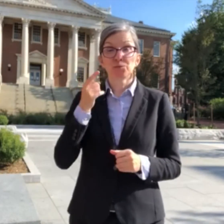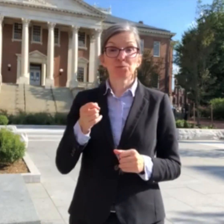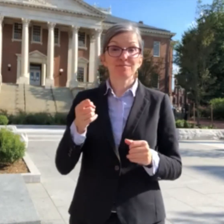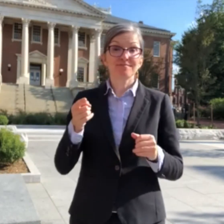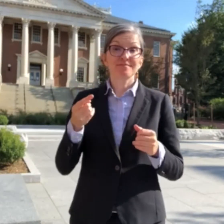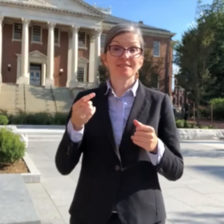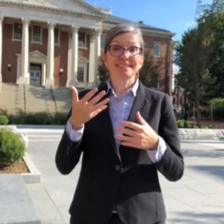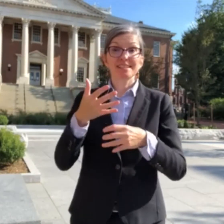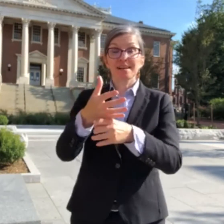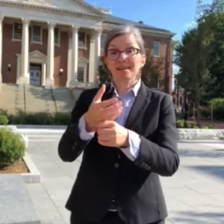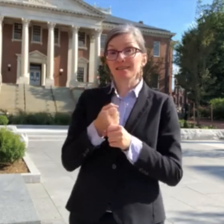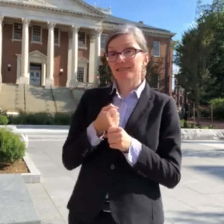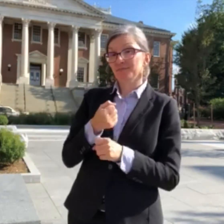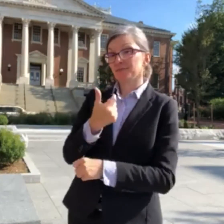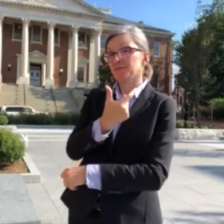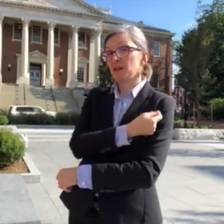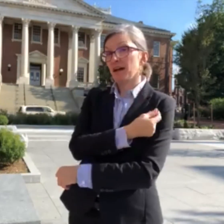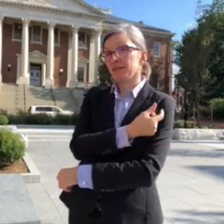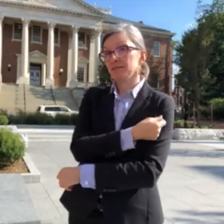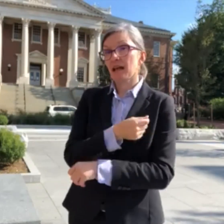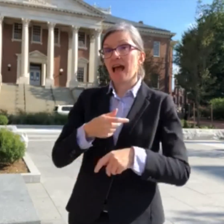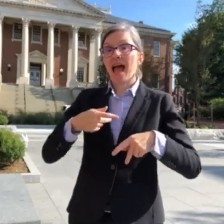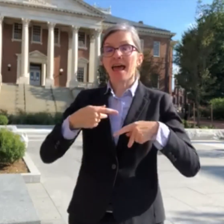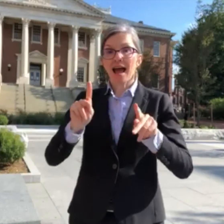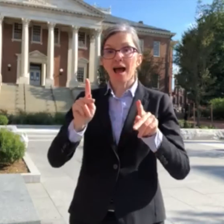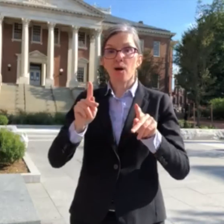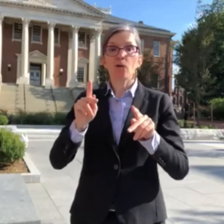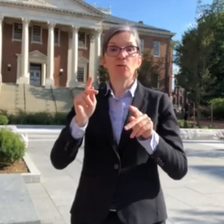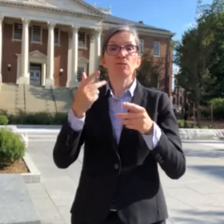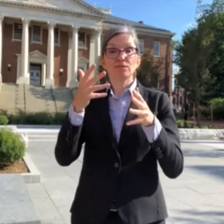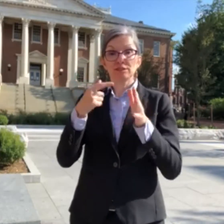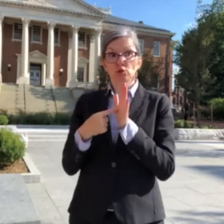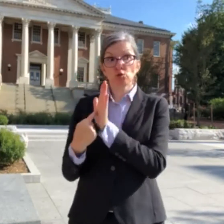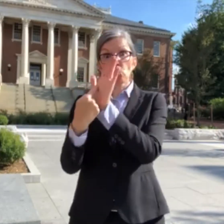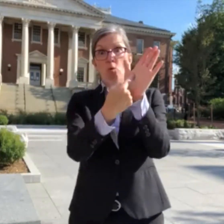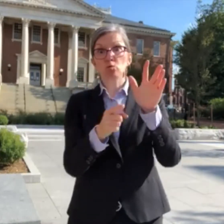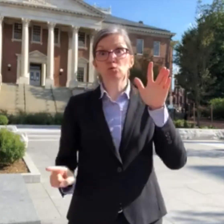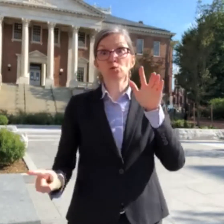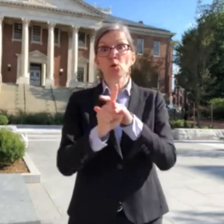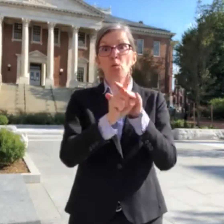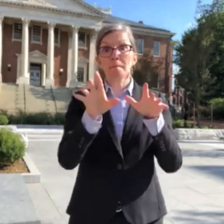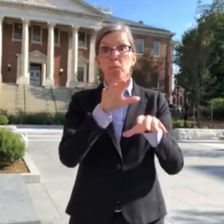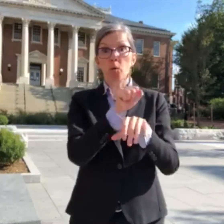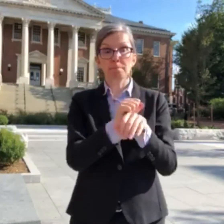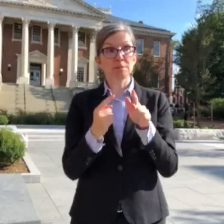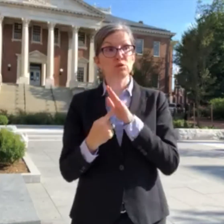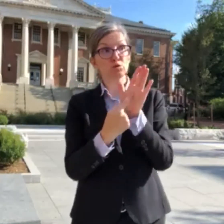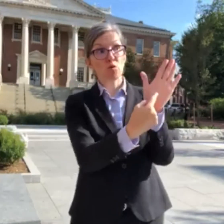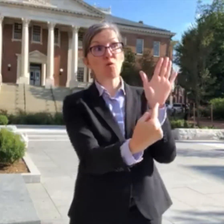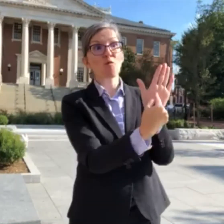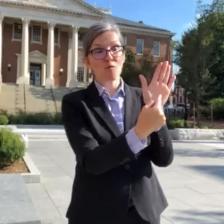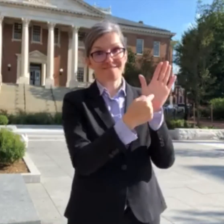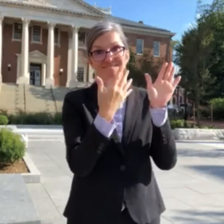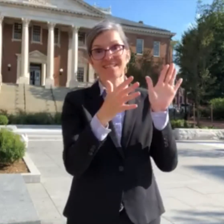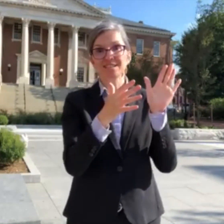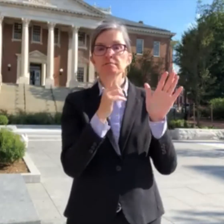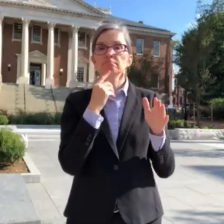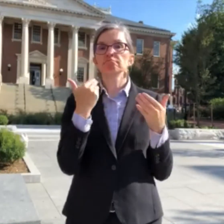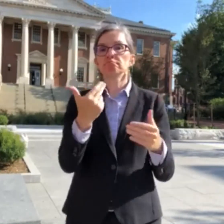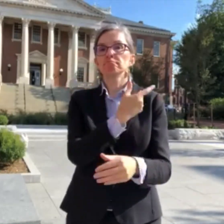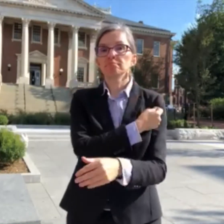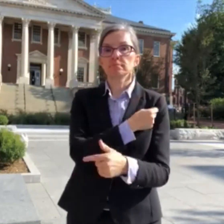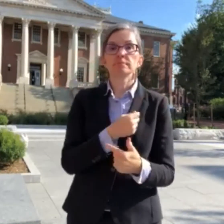Those who can receive booster shots are allowed to show a copy of your Pfizer shots to providers.